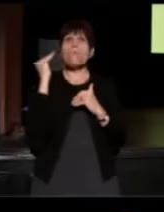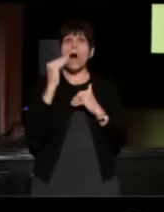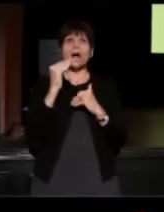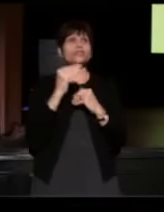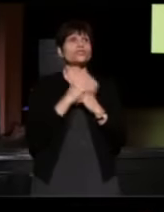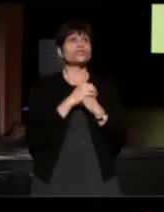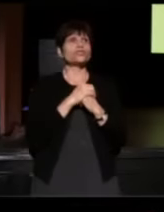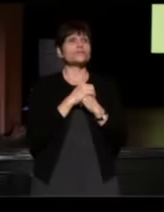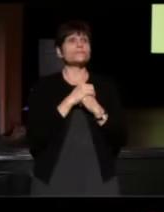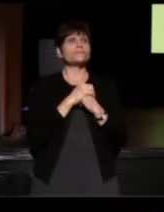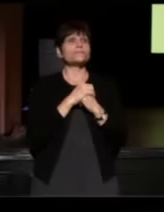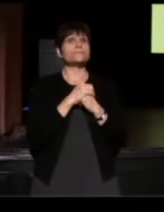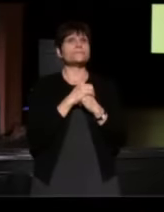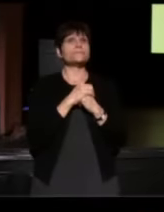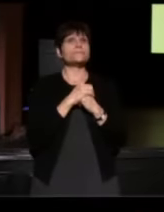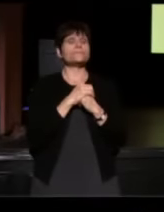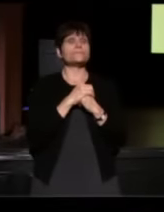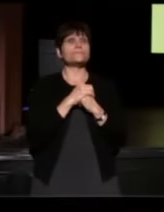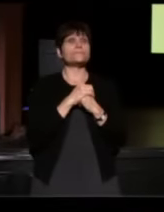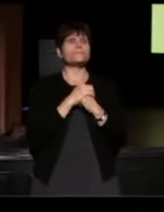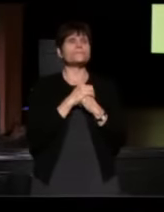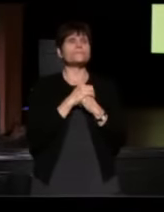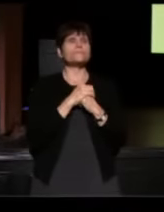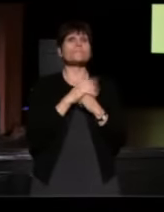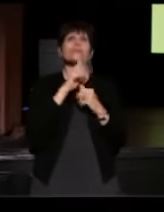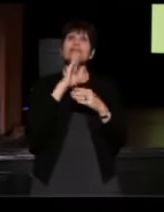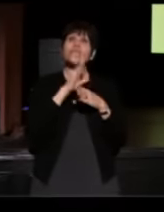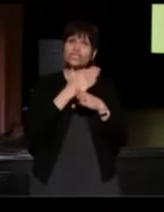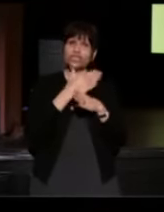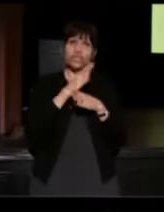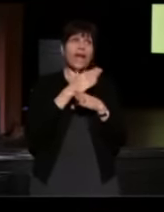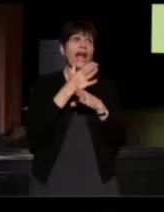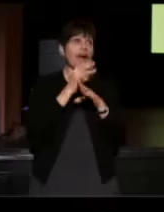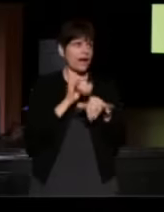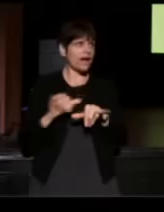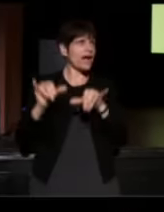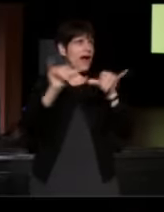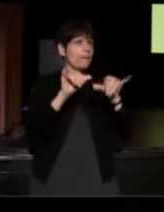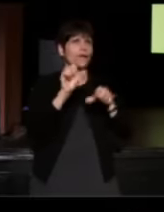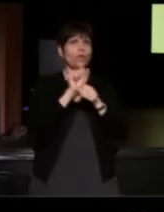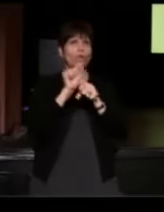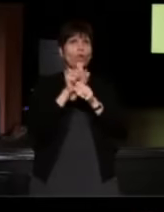that we share in common, the work that you do and the work that we do at Story Corps.